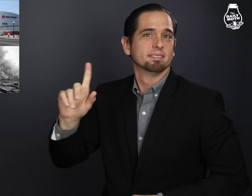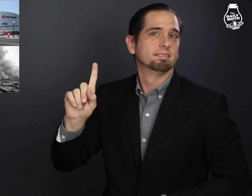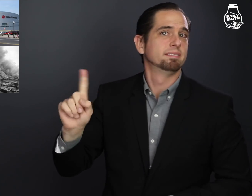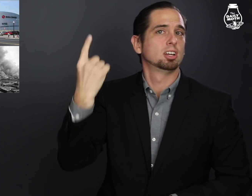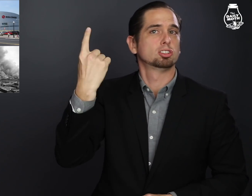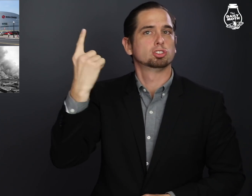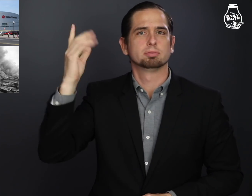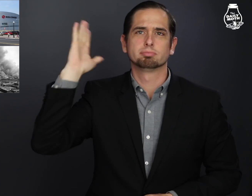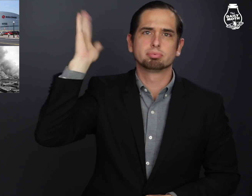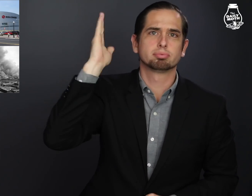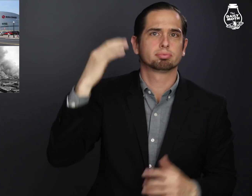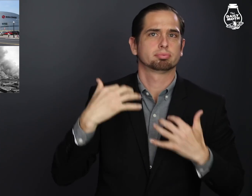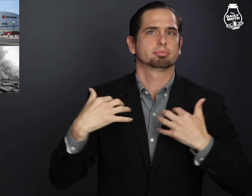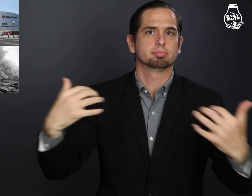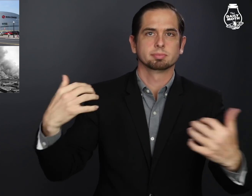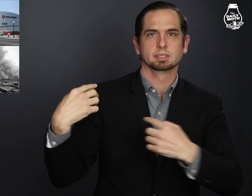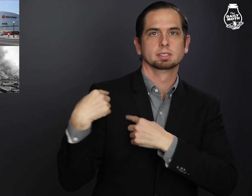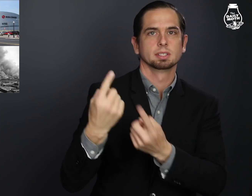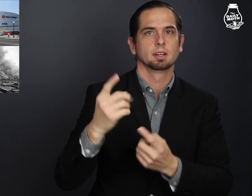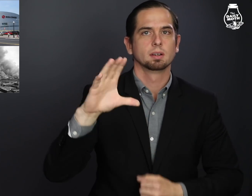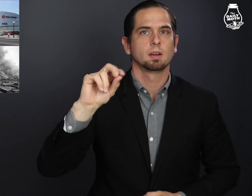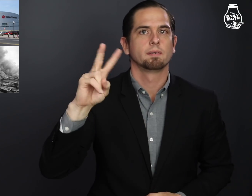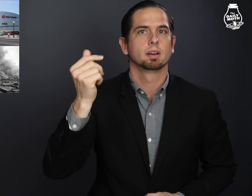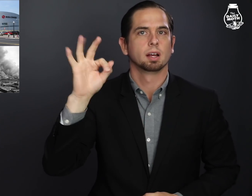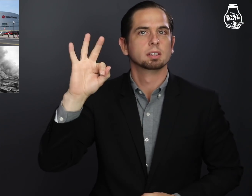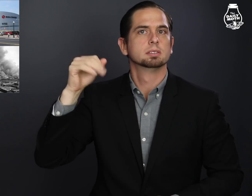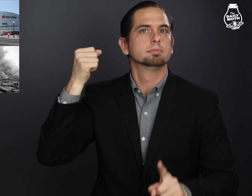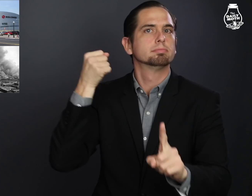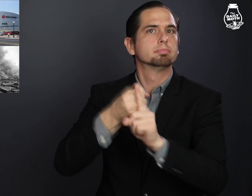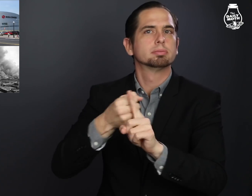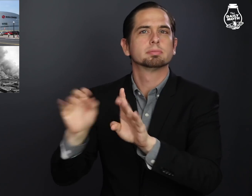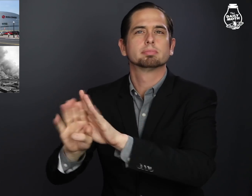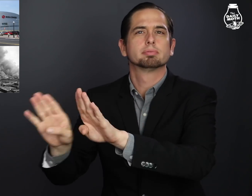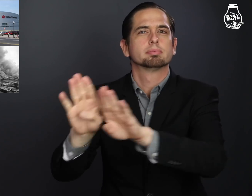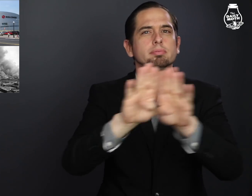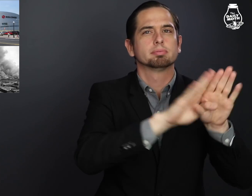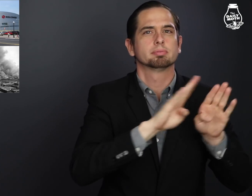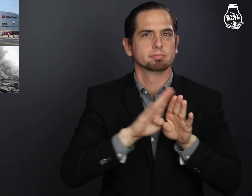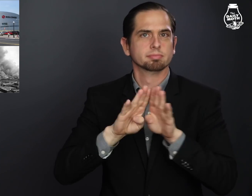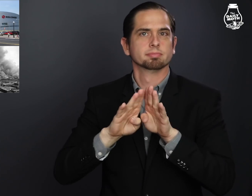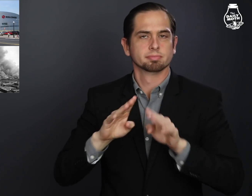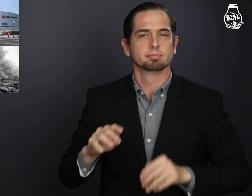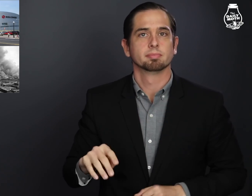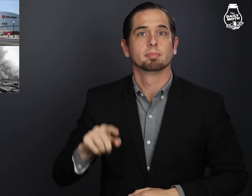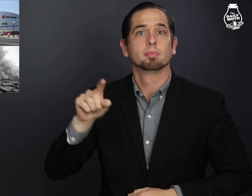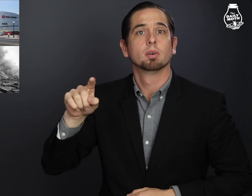It will be his first rally ever since the Covid-19 pandemic caused shutdowns all over the U.S.